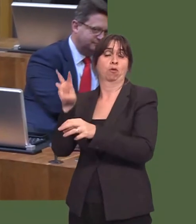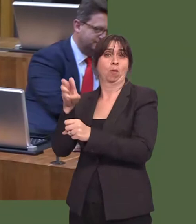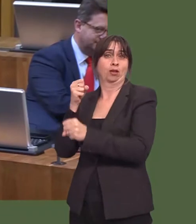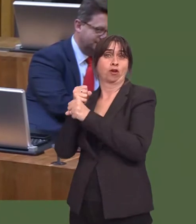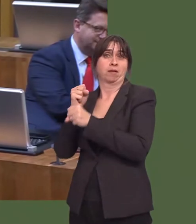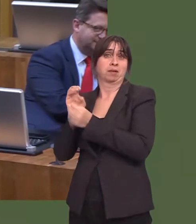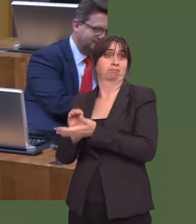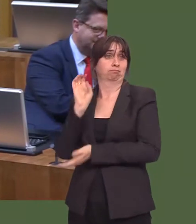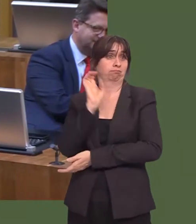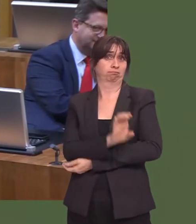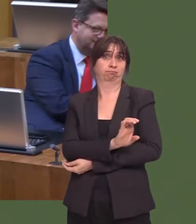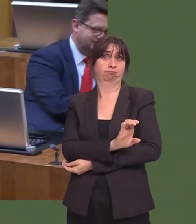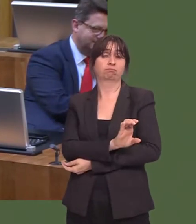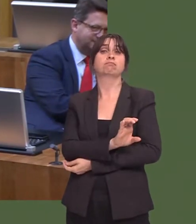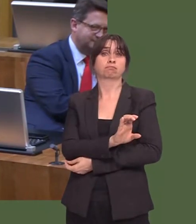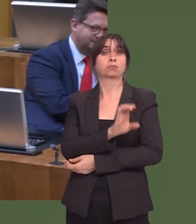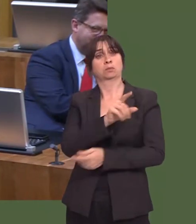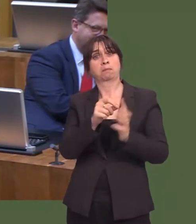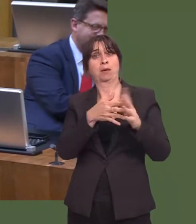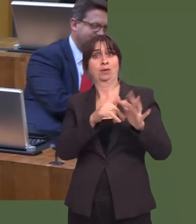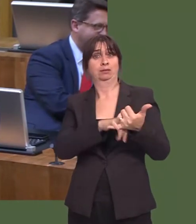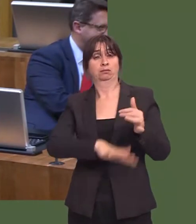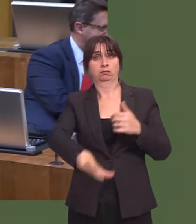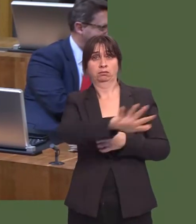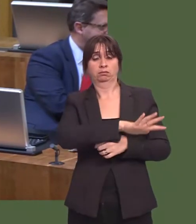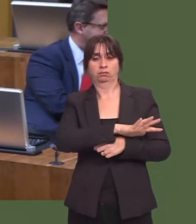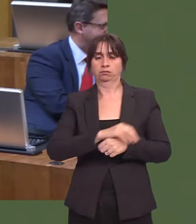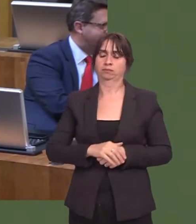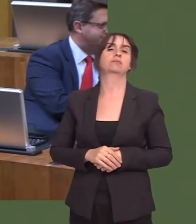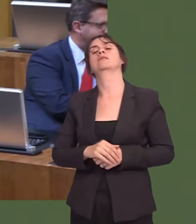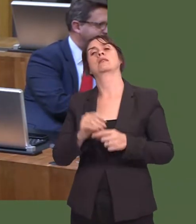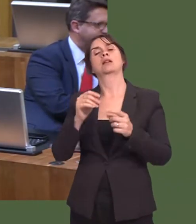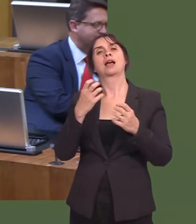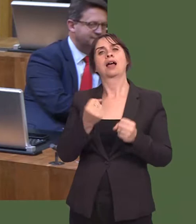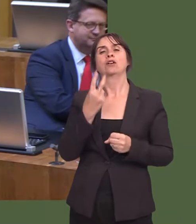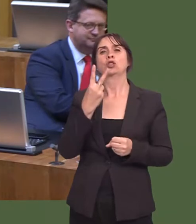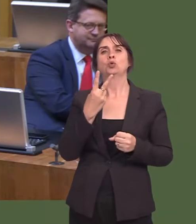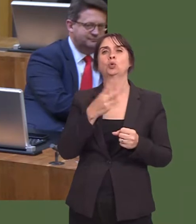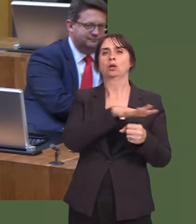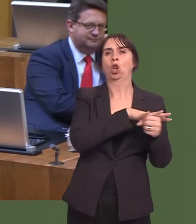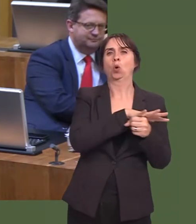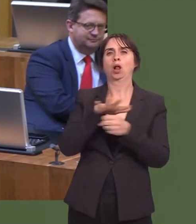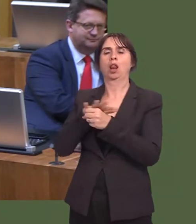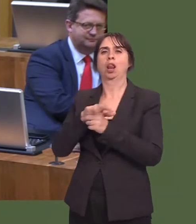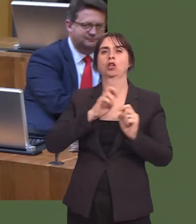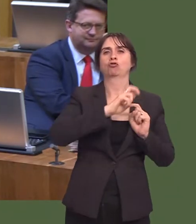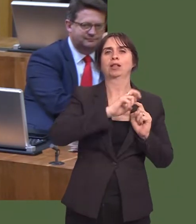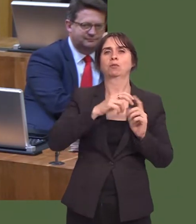funding being made available to Powys. The two Powys local transport fund schemes are at the top of our reserve list for 2017-18,